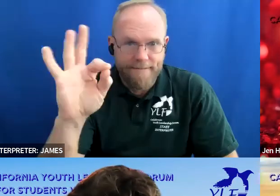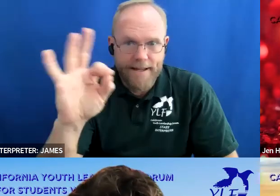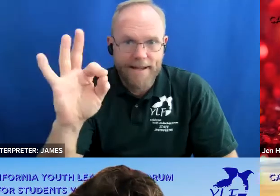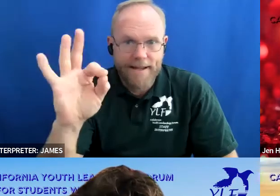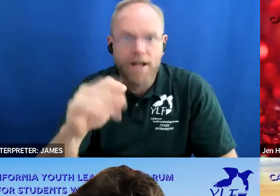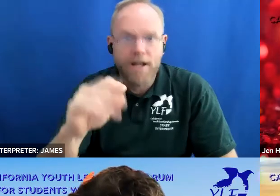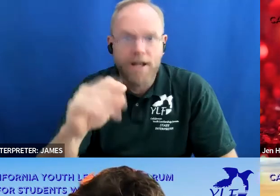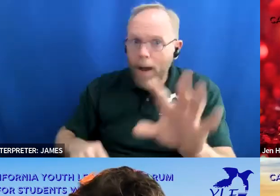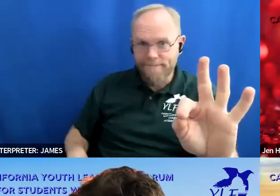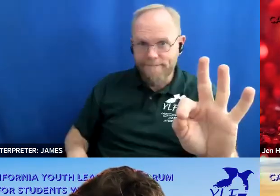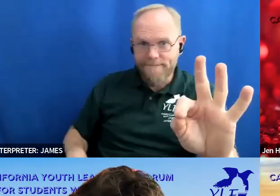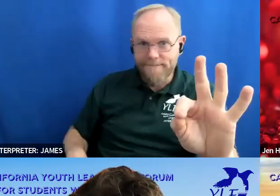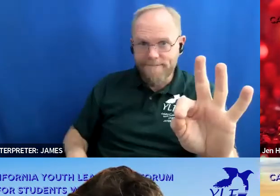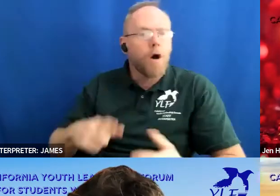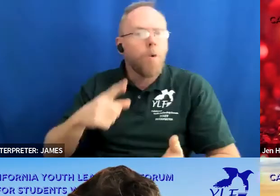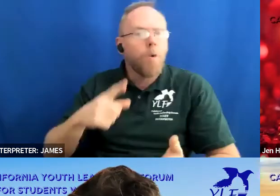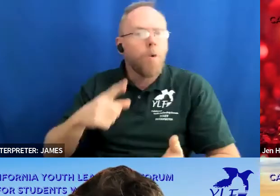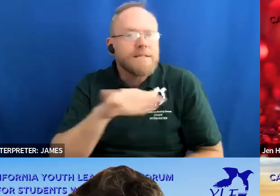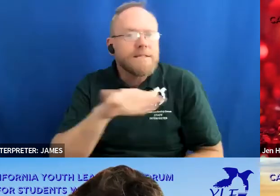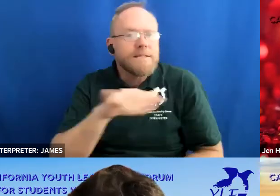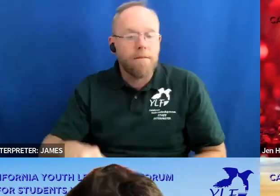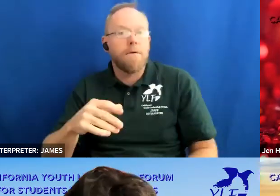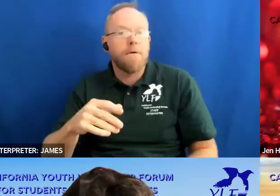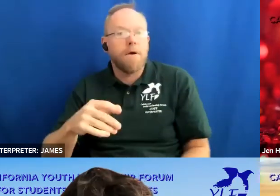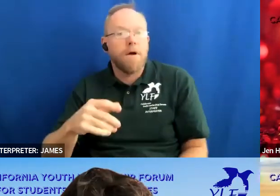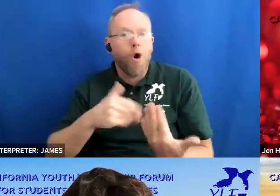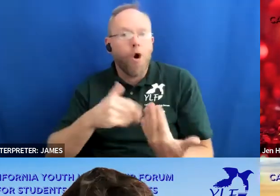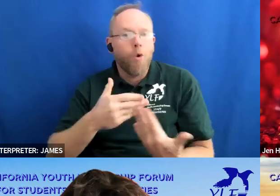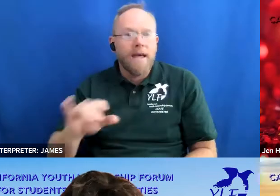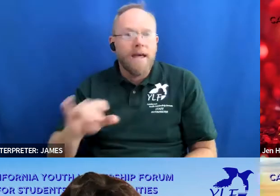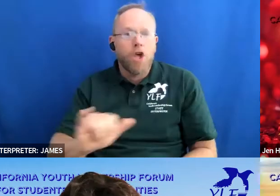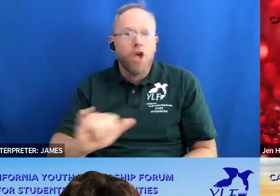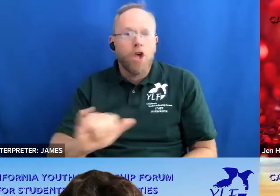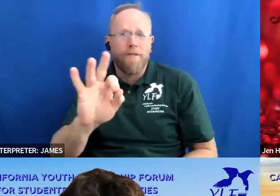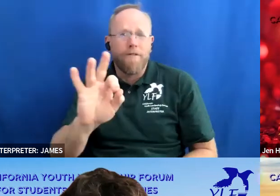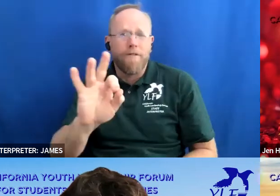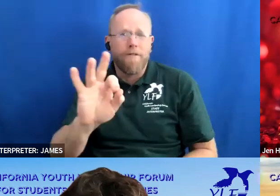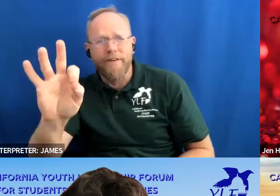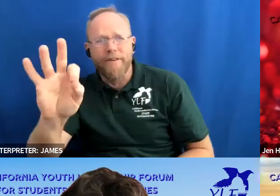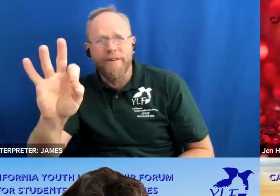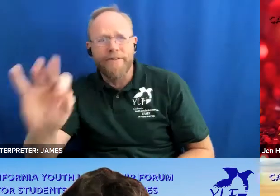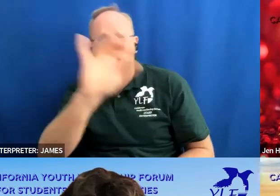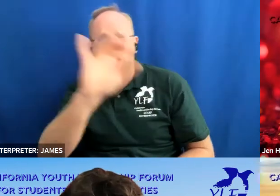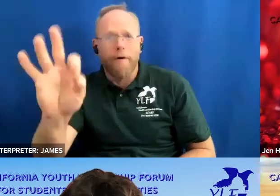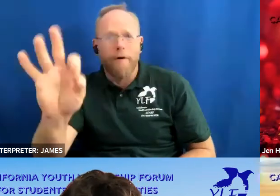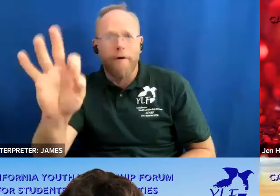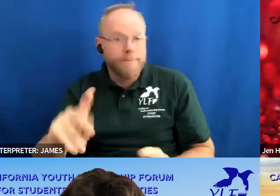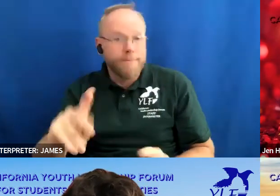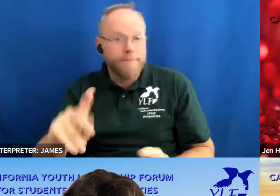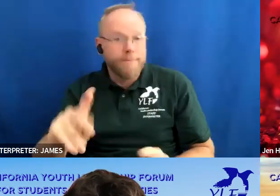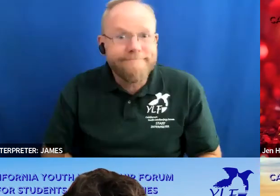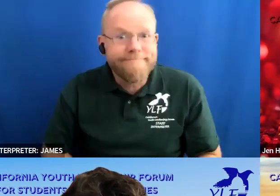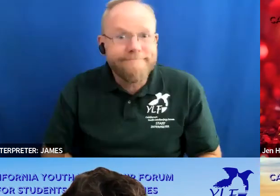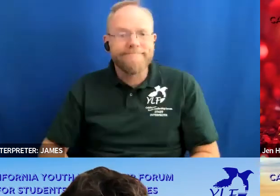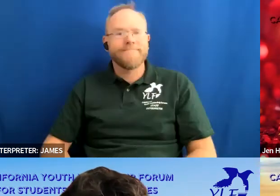is that spell and then we're all gonna go yo yo yo yo all right so let's try that out a couple times